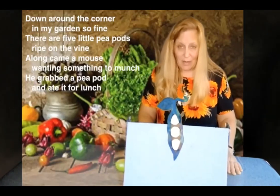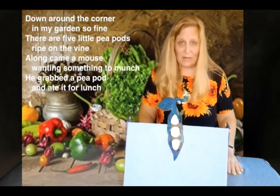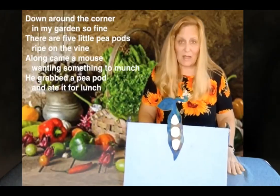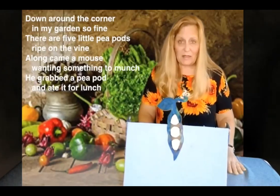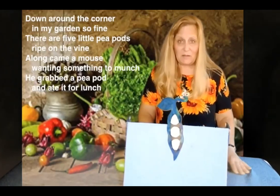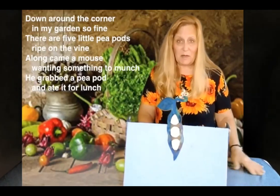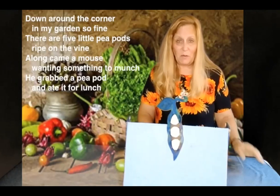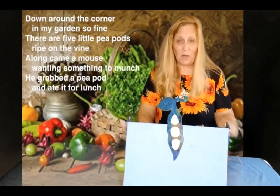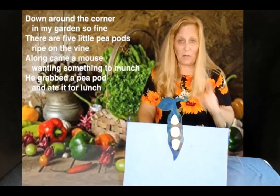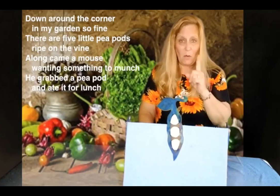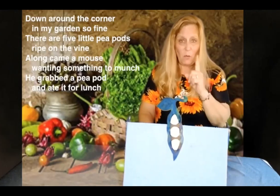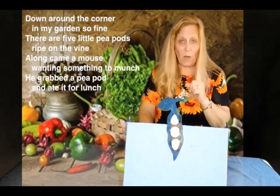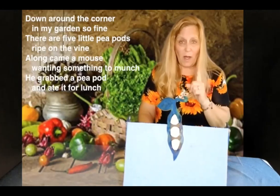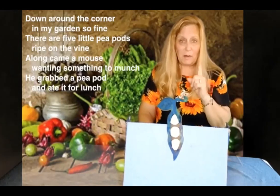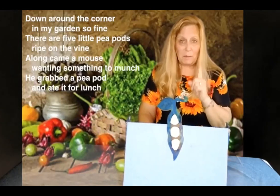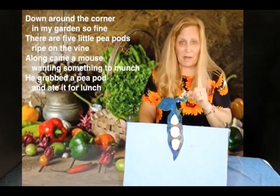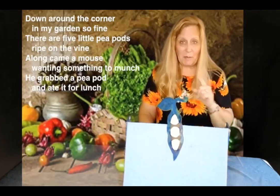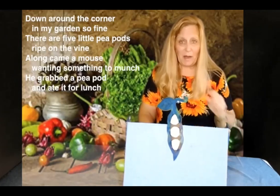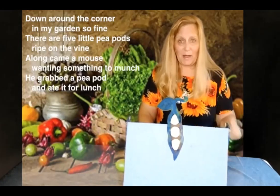That leaves me with one Pea Pod